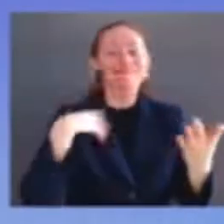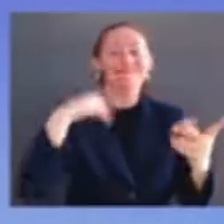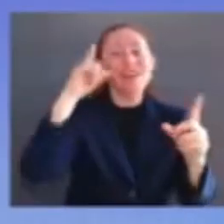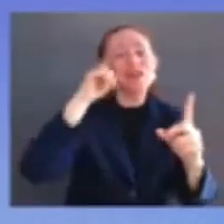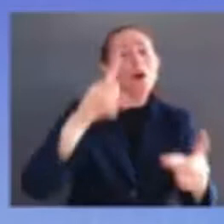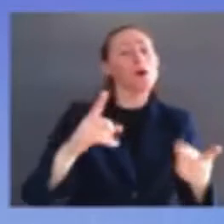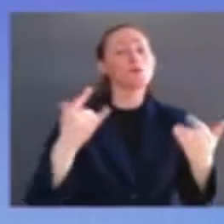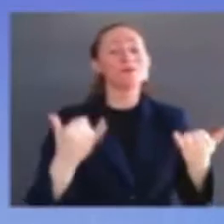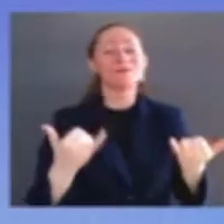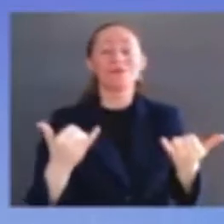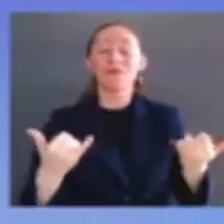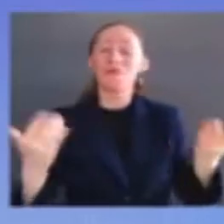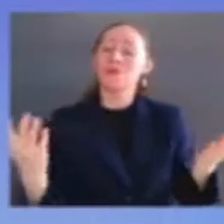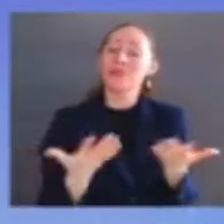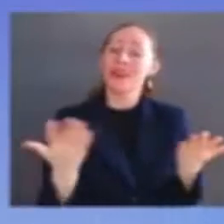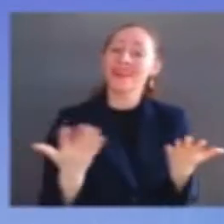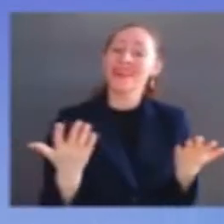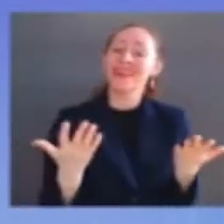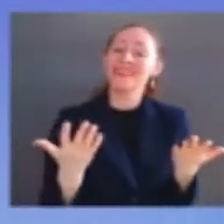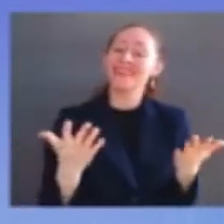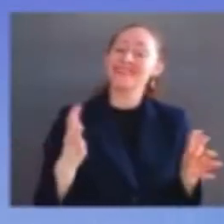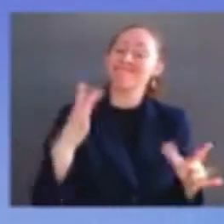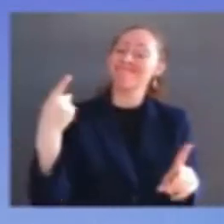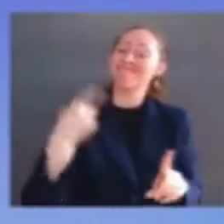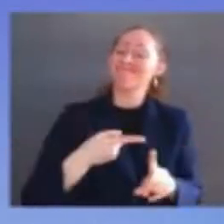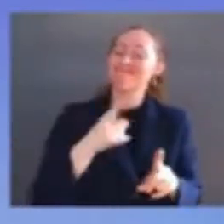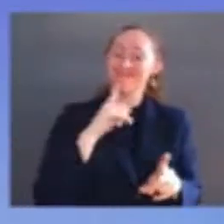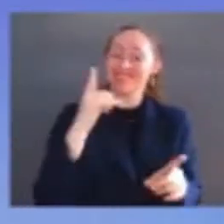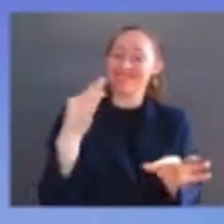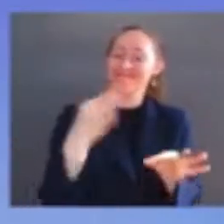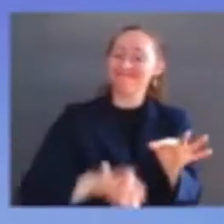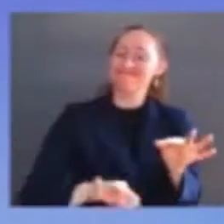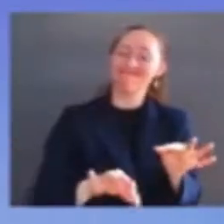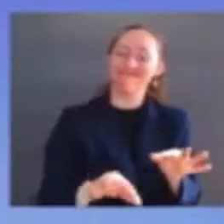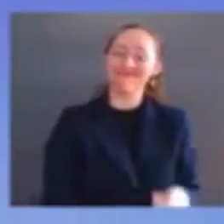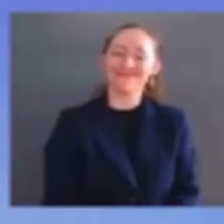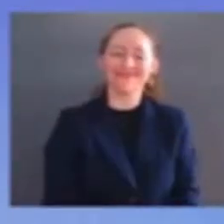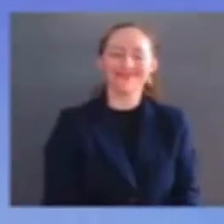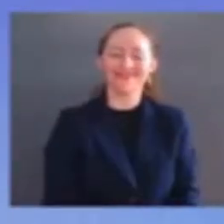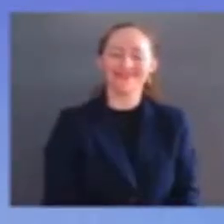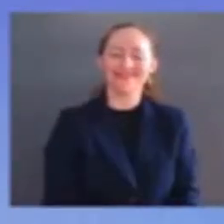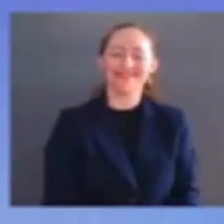to the categories of folks who are largely responsible for me being here at this moment